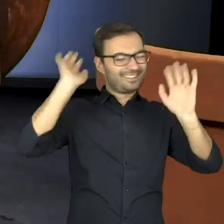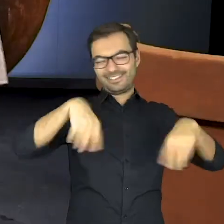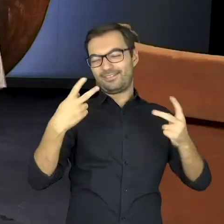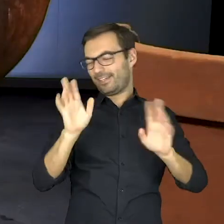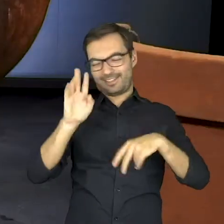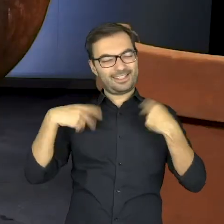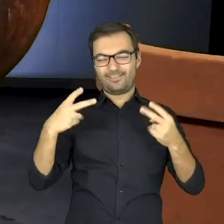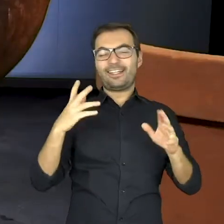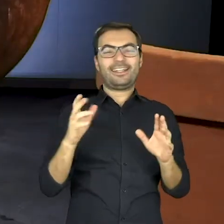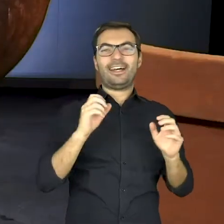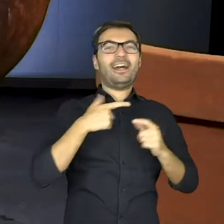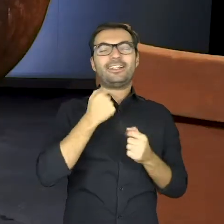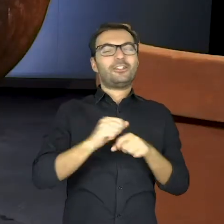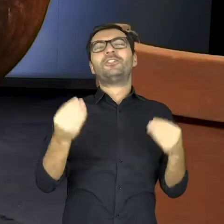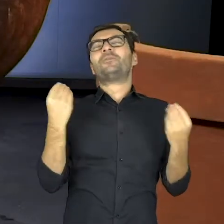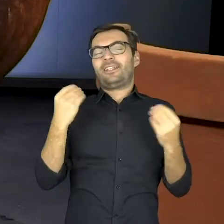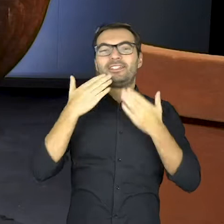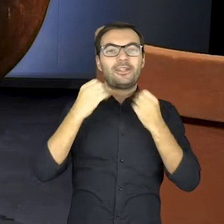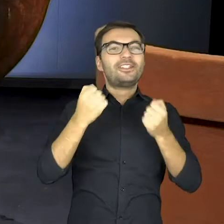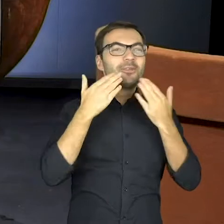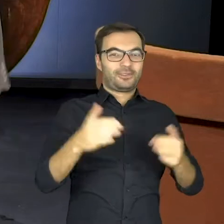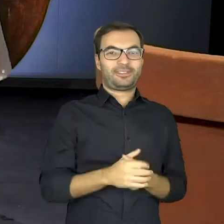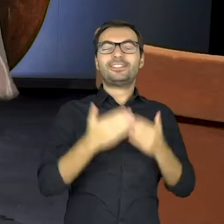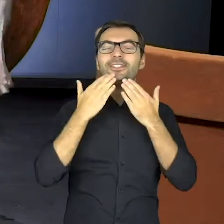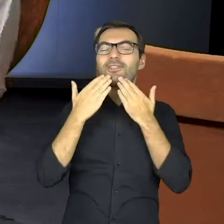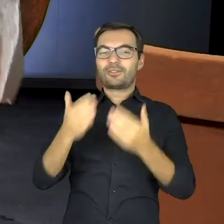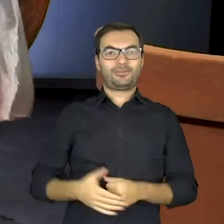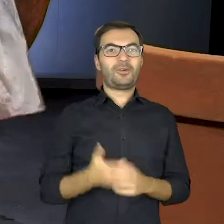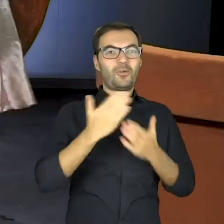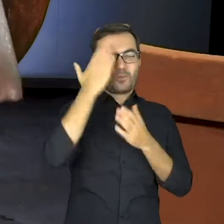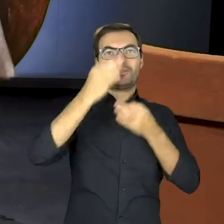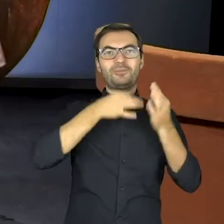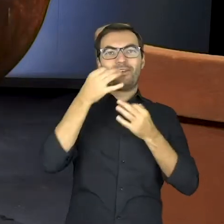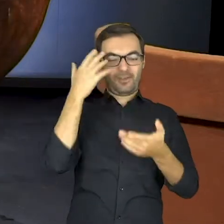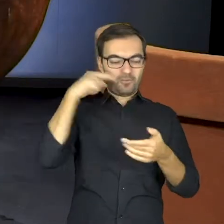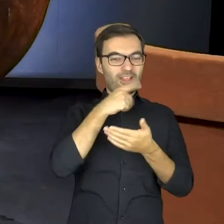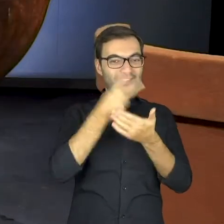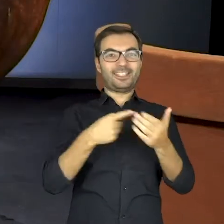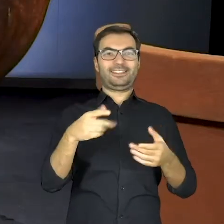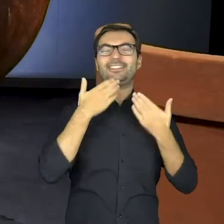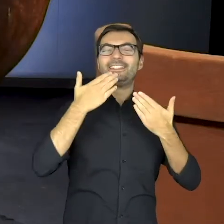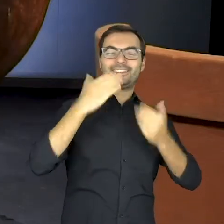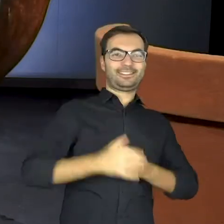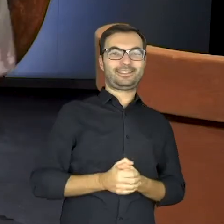Anyway, it doesn’t matter! It’s fantastic! Thanks to you, thanks to you now I can read notes. Thanks to you